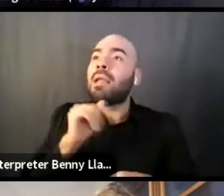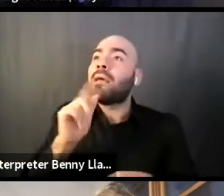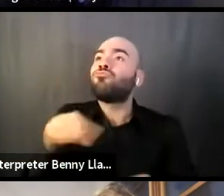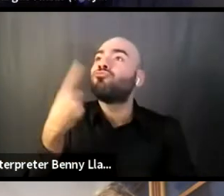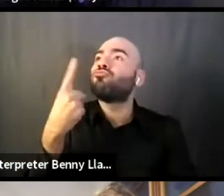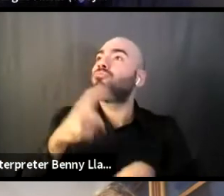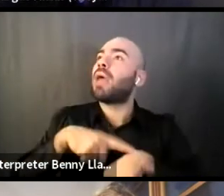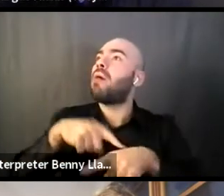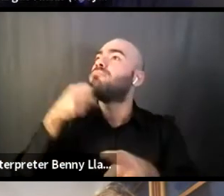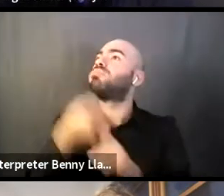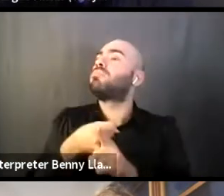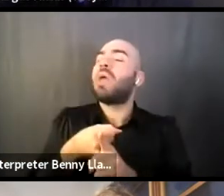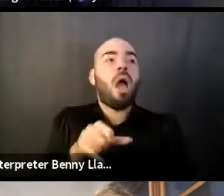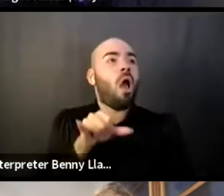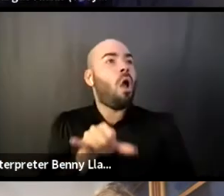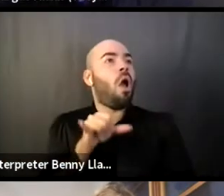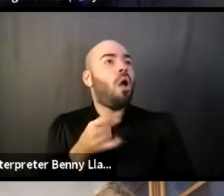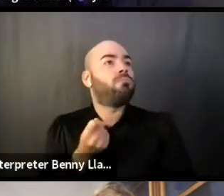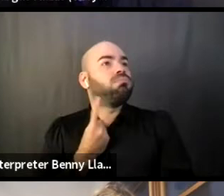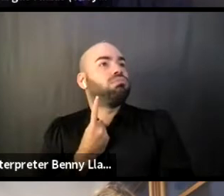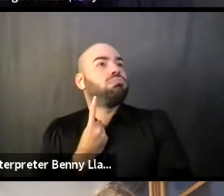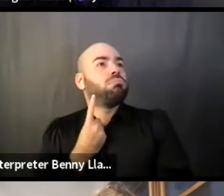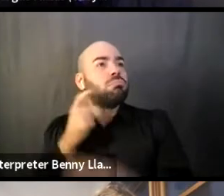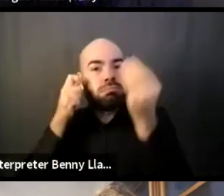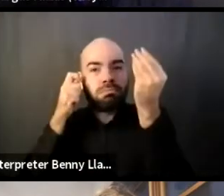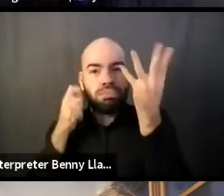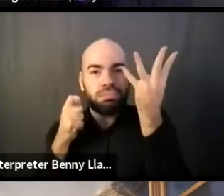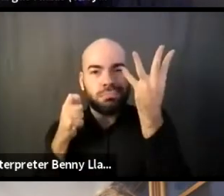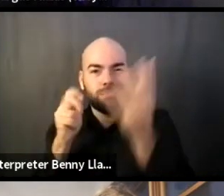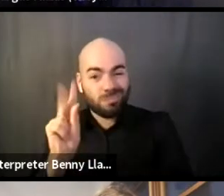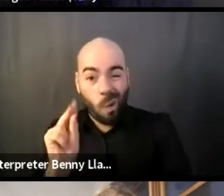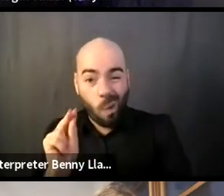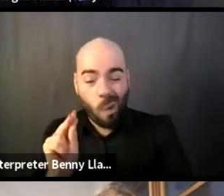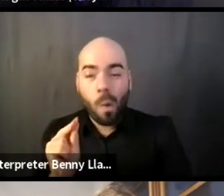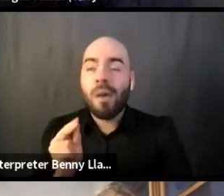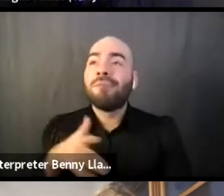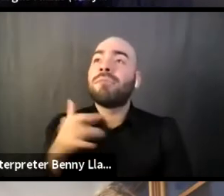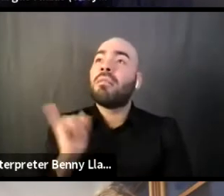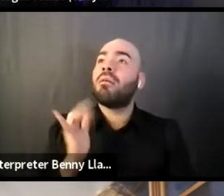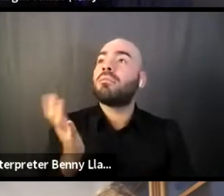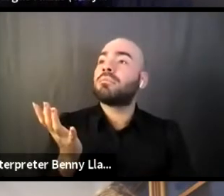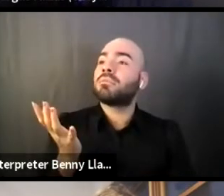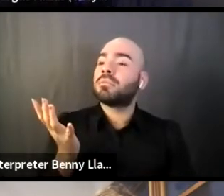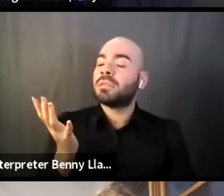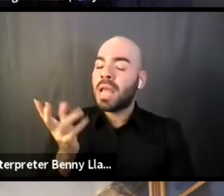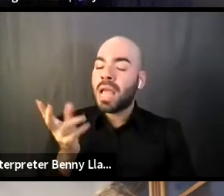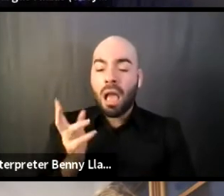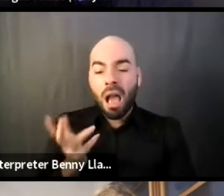of like when I felt I needed to expand and more so like, oh my gosh, what a disservice I'm doing